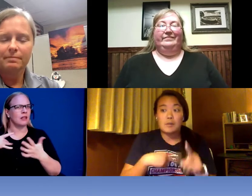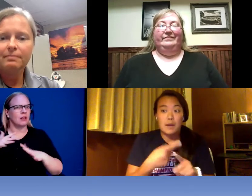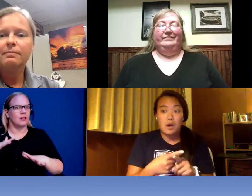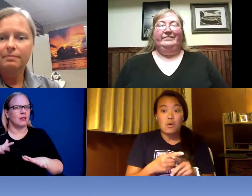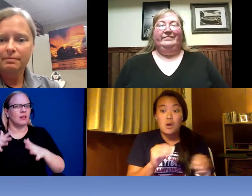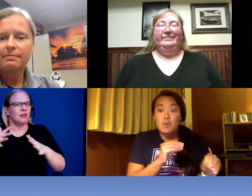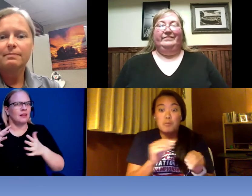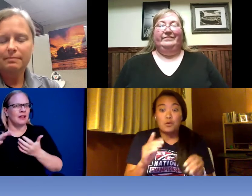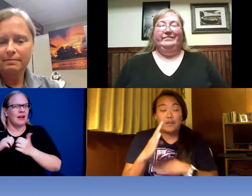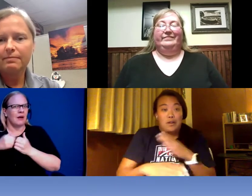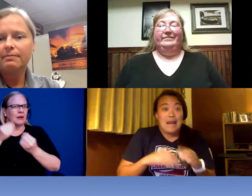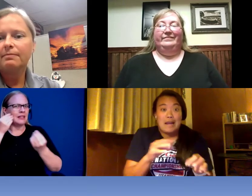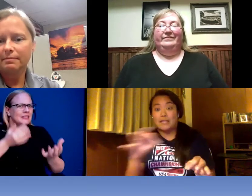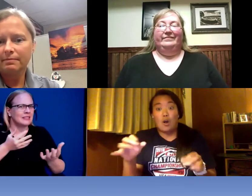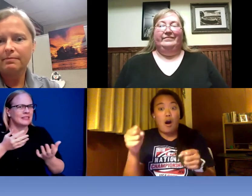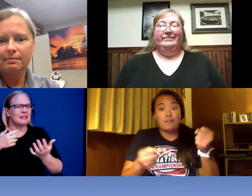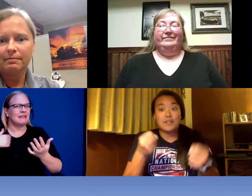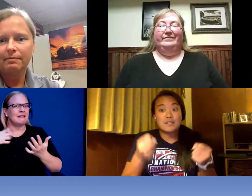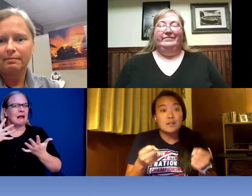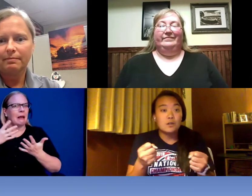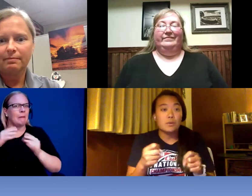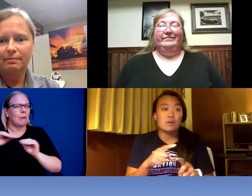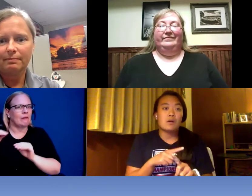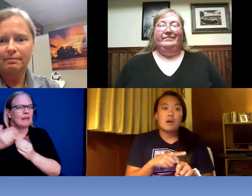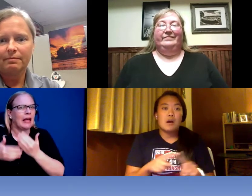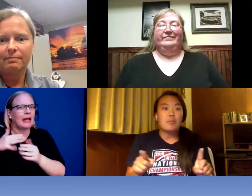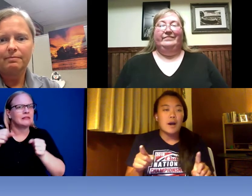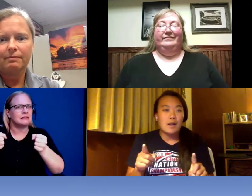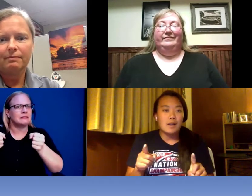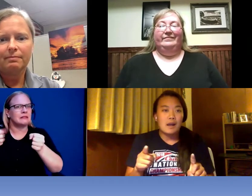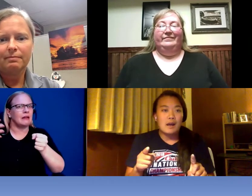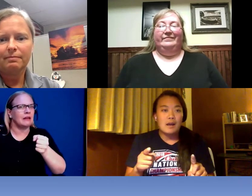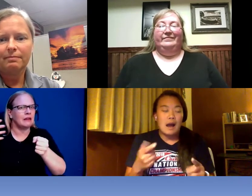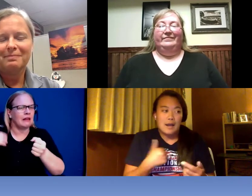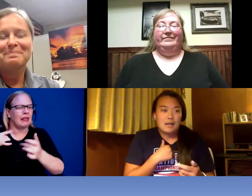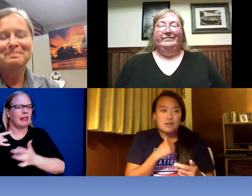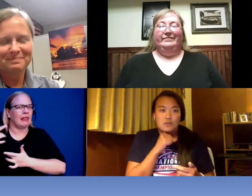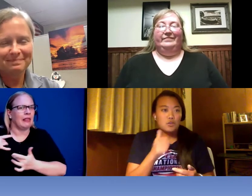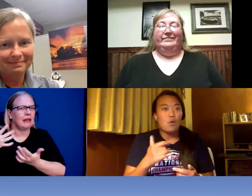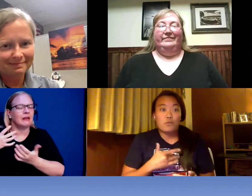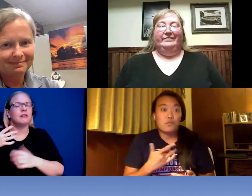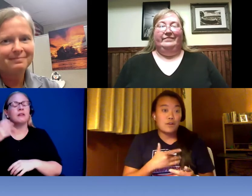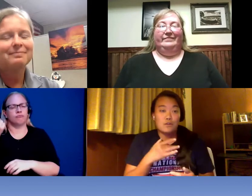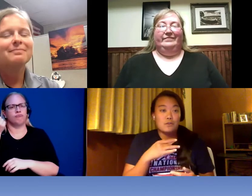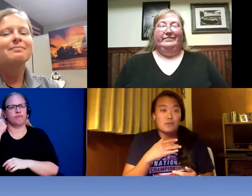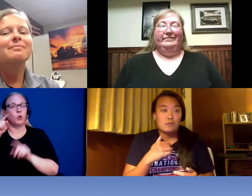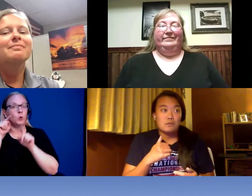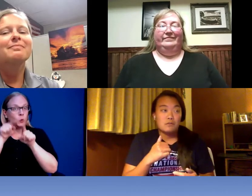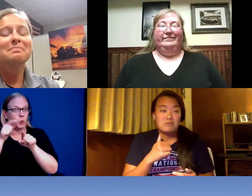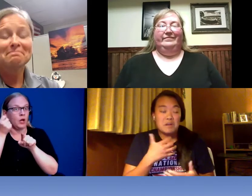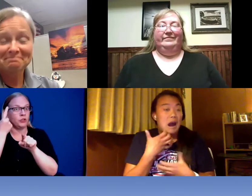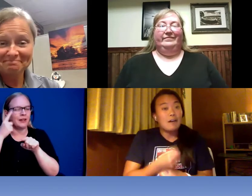about moving their hands off the steering wheel but I don't feel